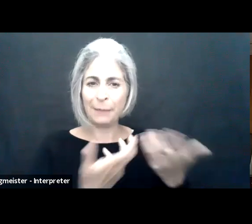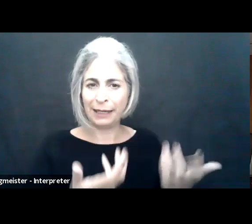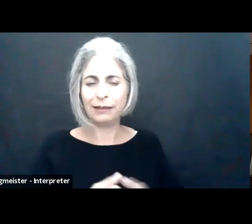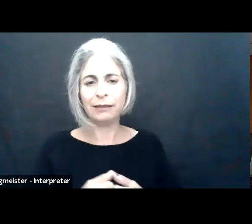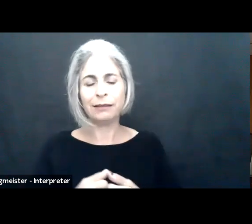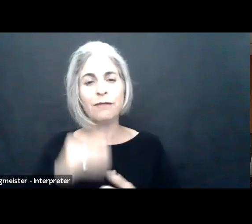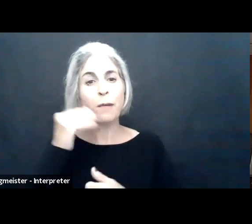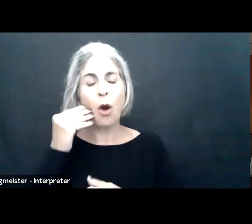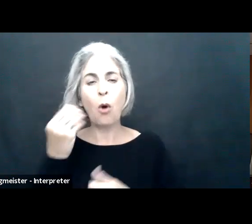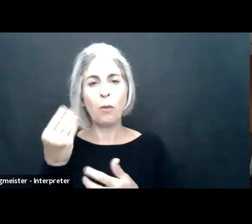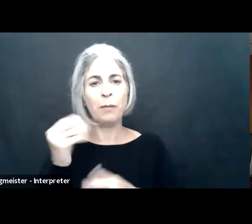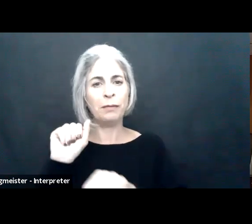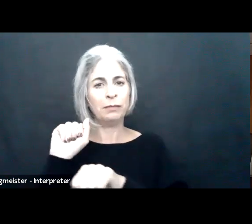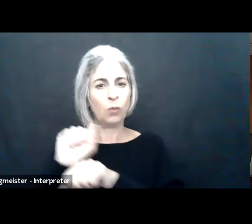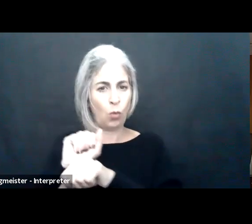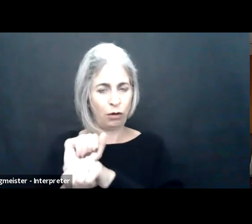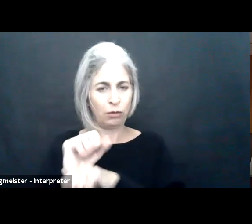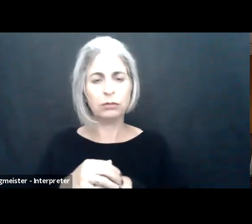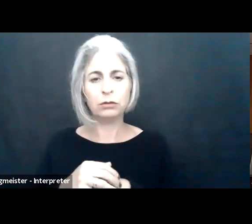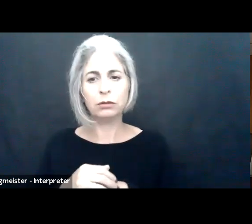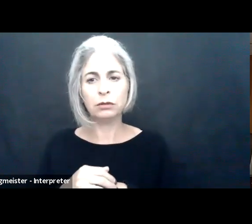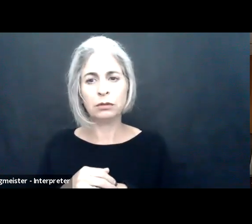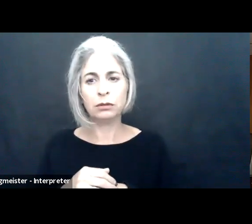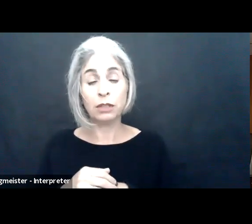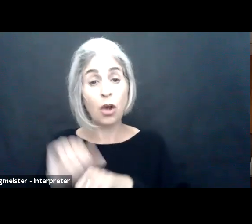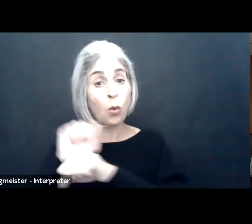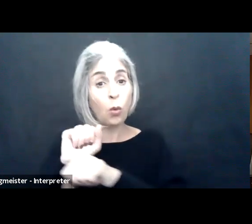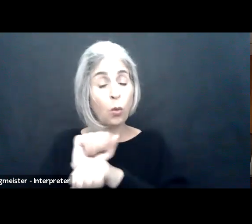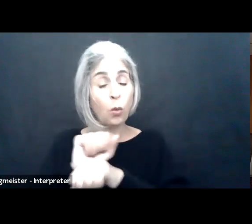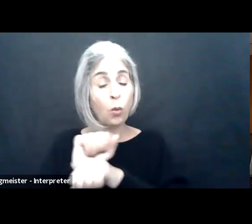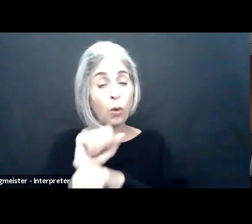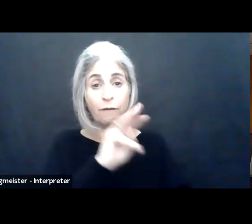the need for home-based work.